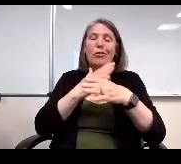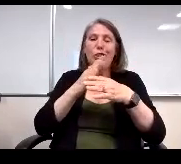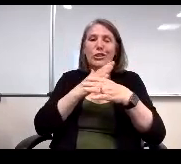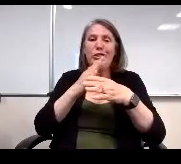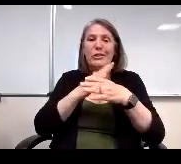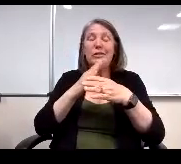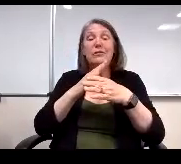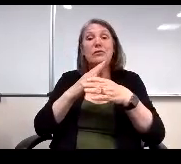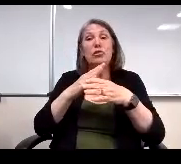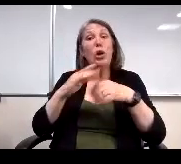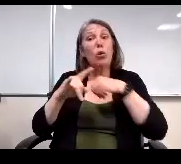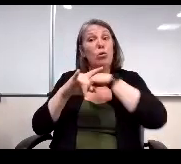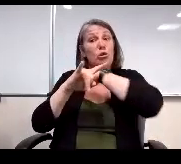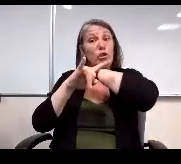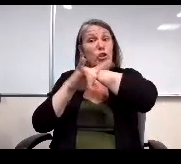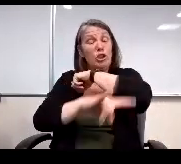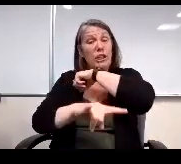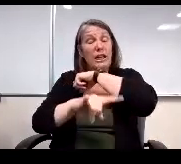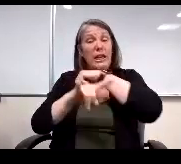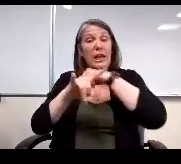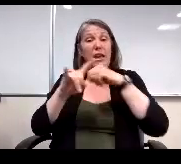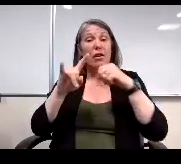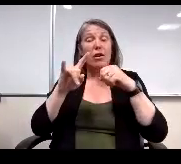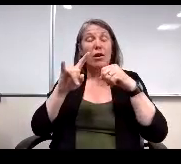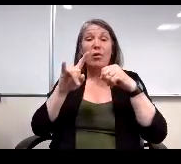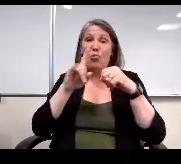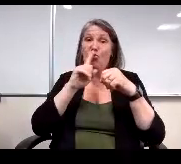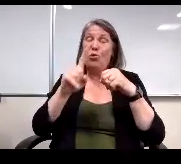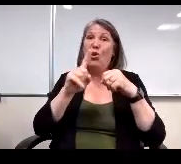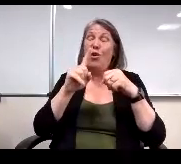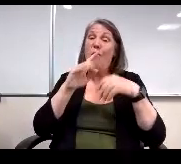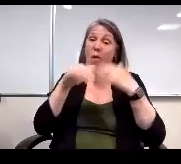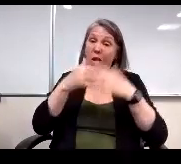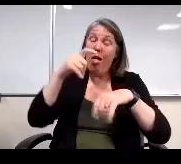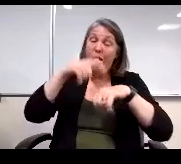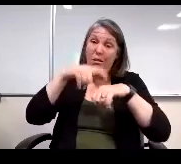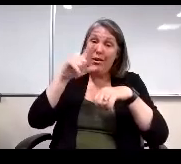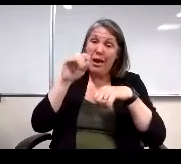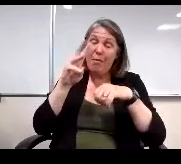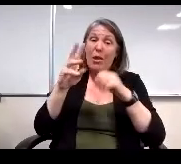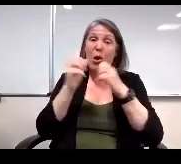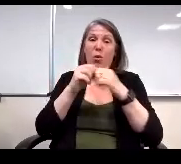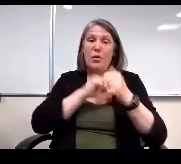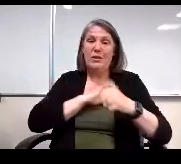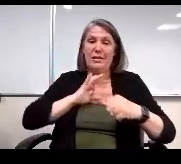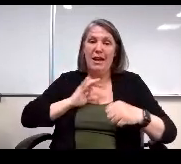Specifically cheating were all were at an all time low among staff. Next line please.